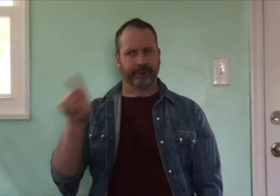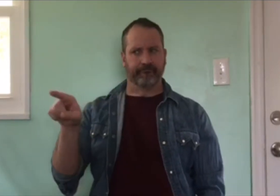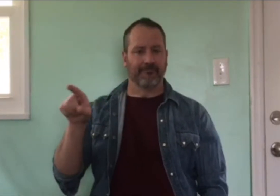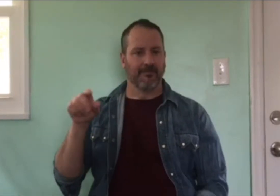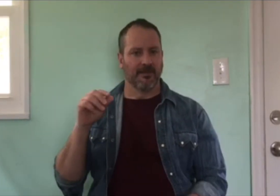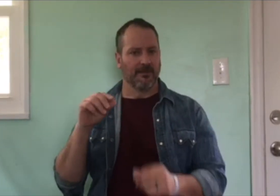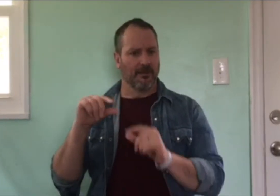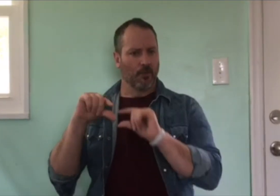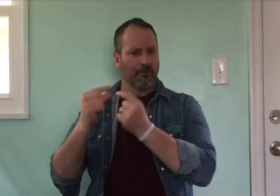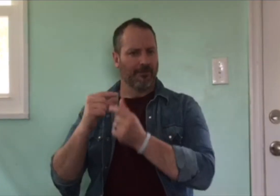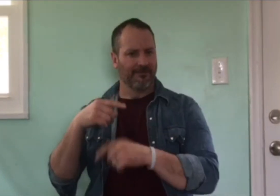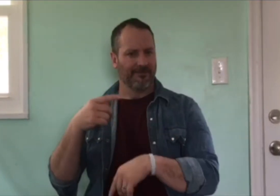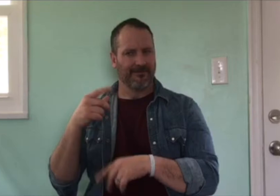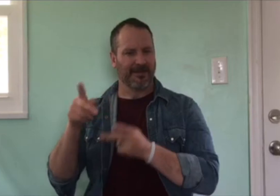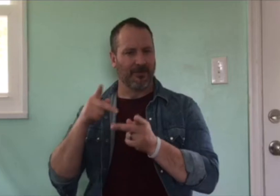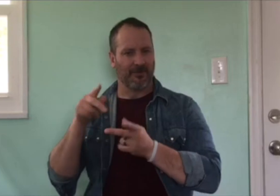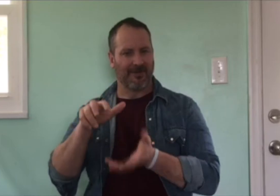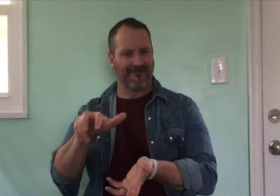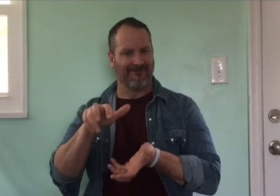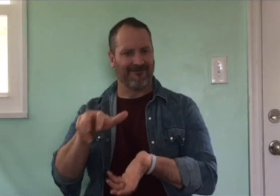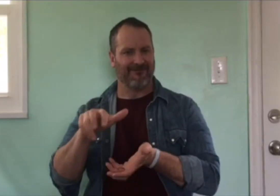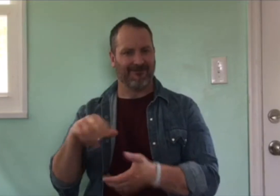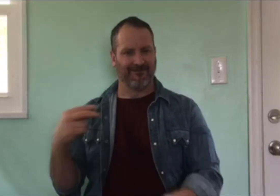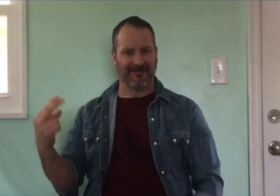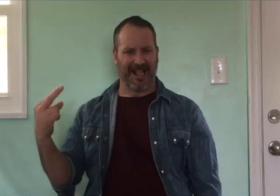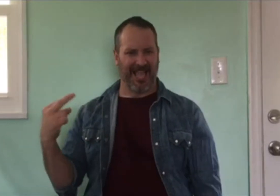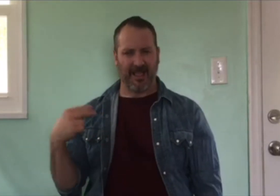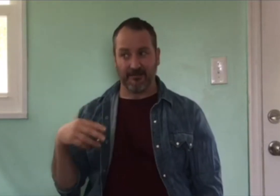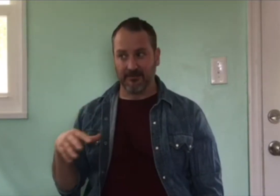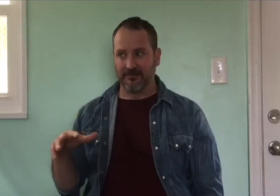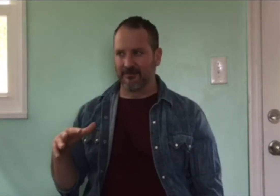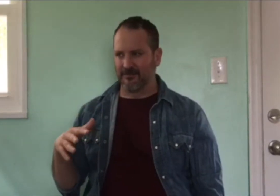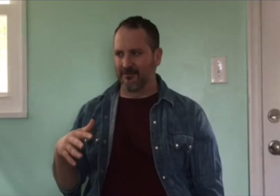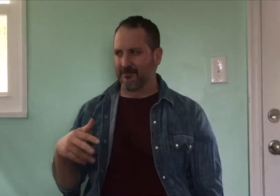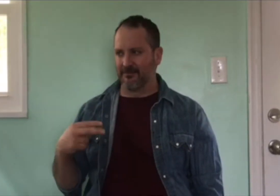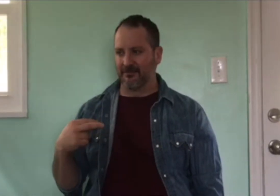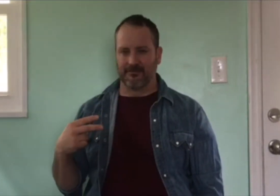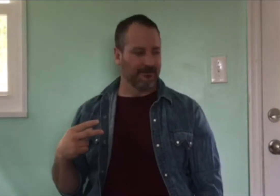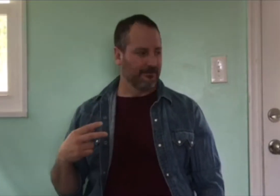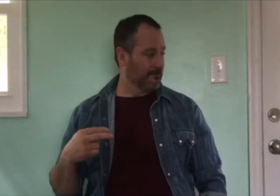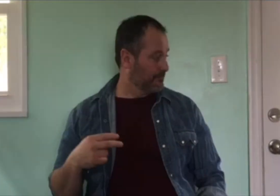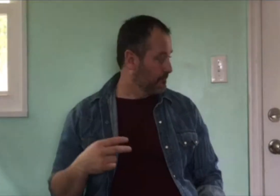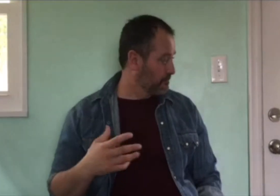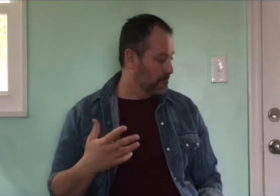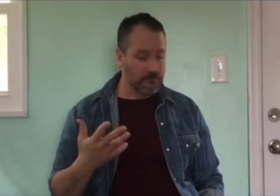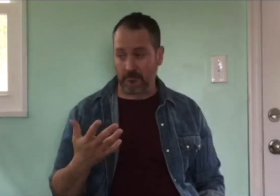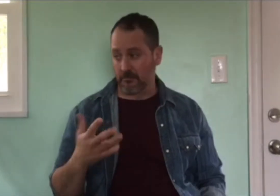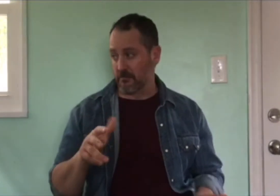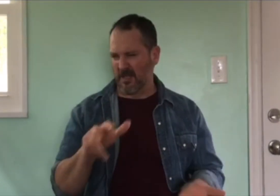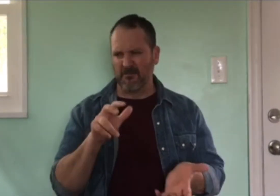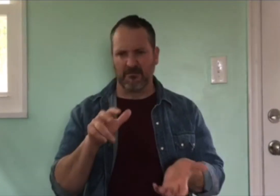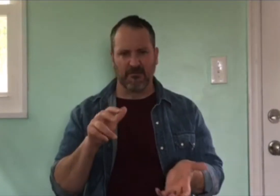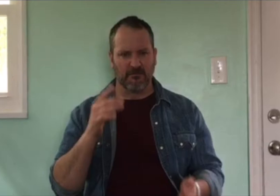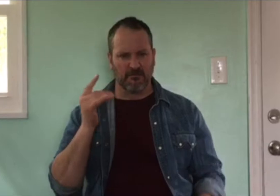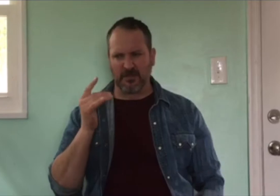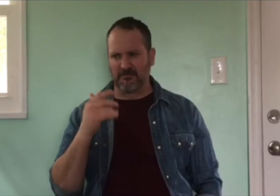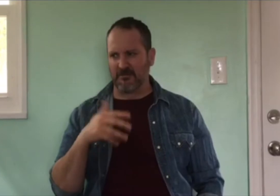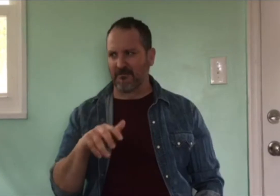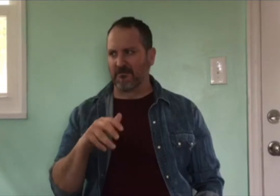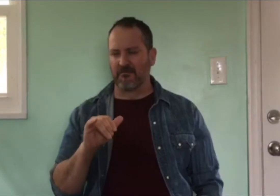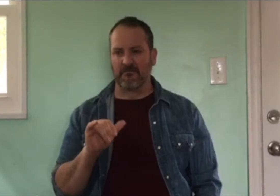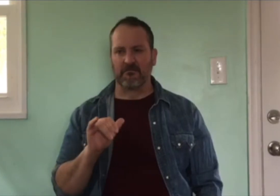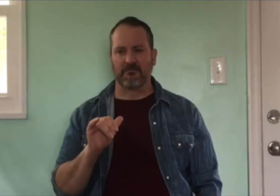I looked around to see what it was that they were laughing at. I didn’t see anything so I chose to just ignore their actions.